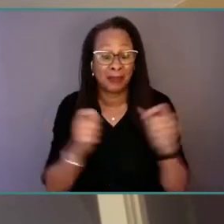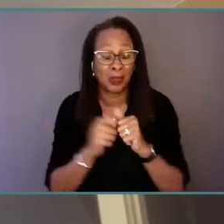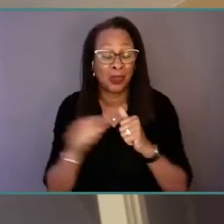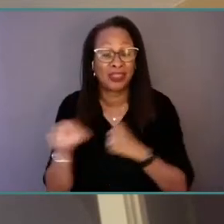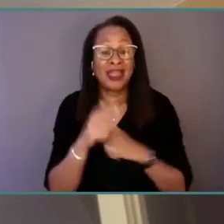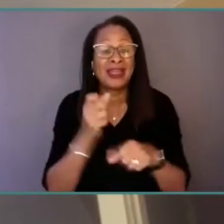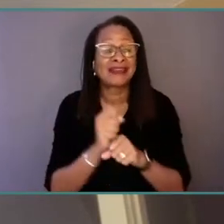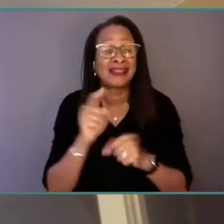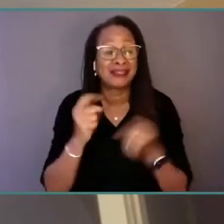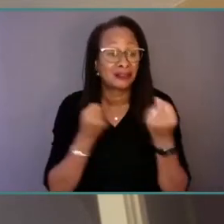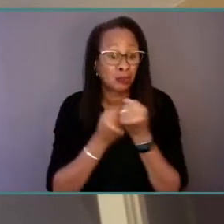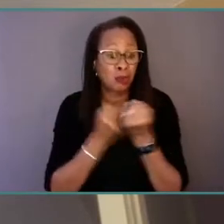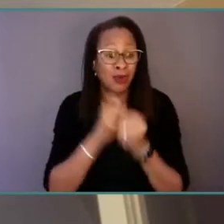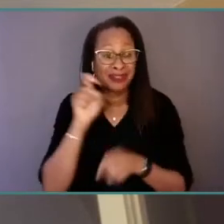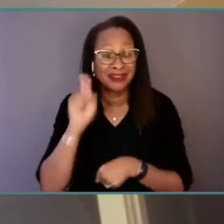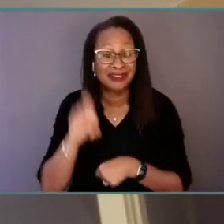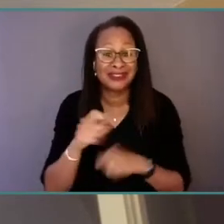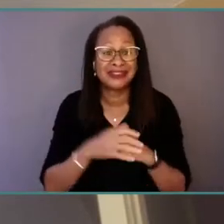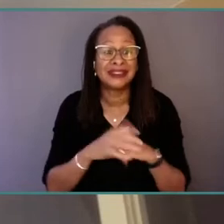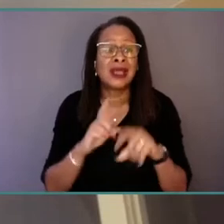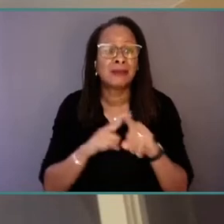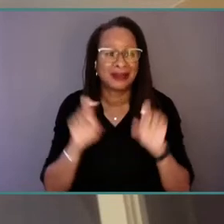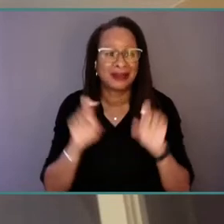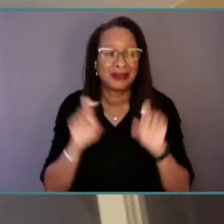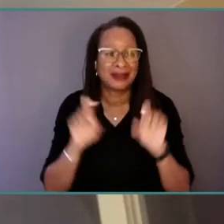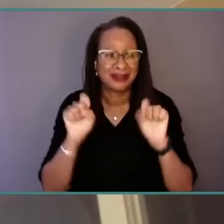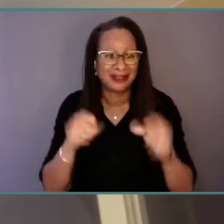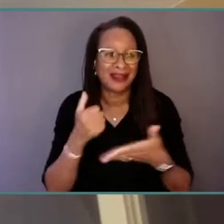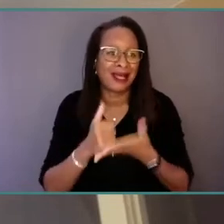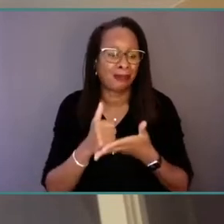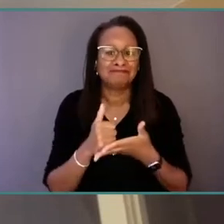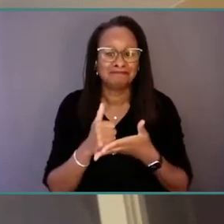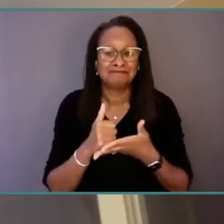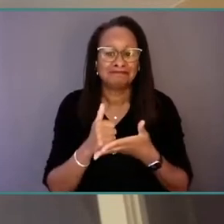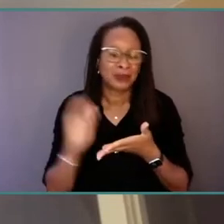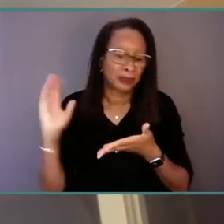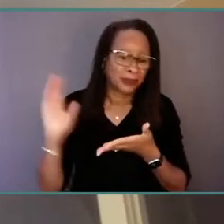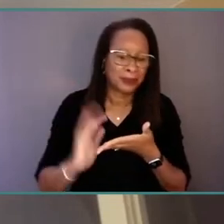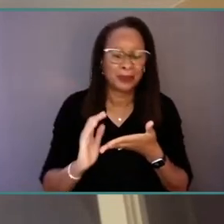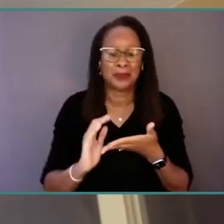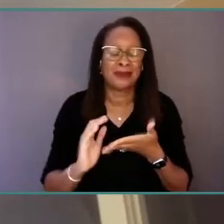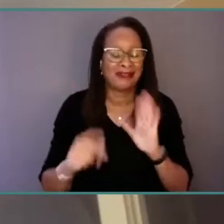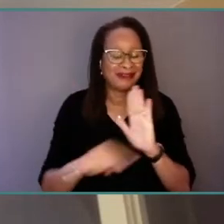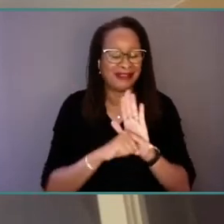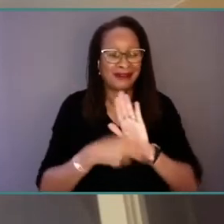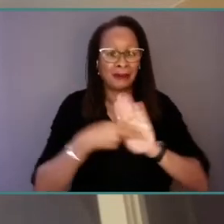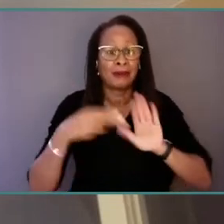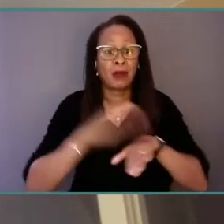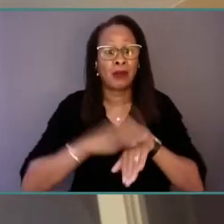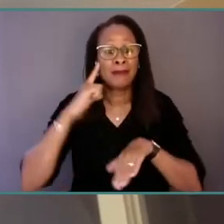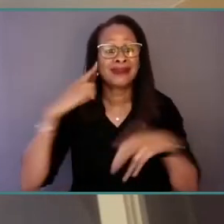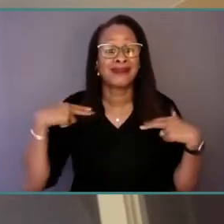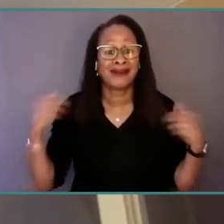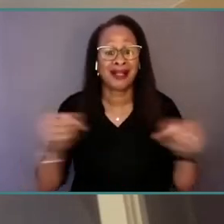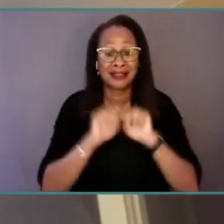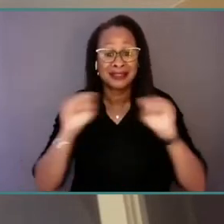I think it can help destigmatize the mental health system but can also change the response.